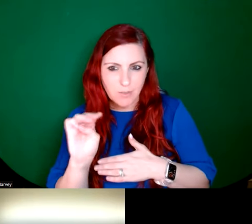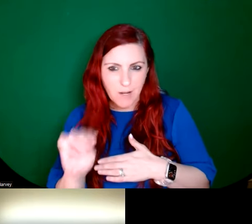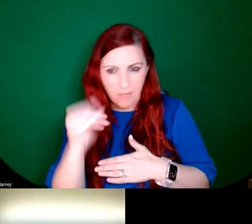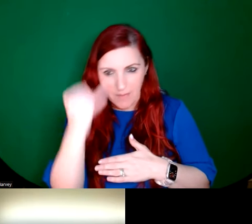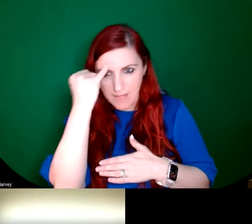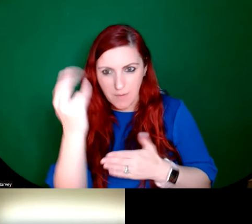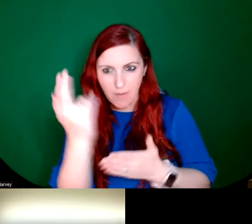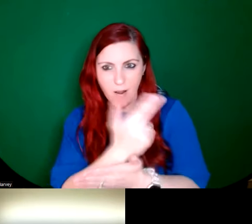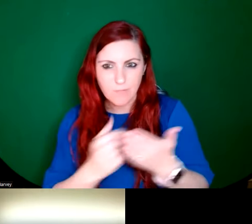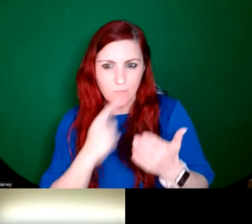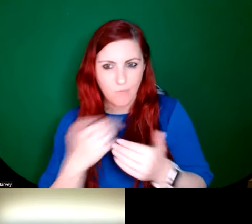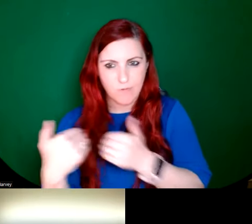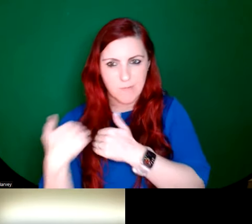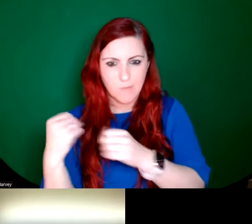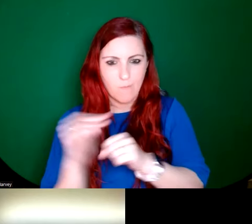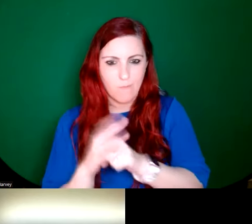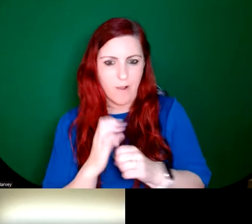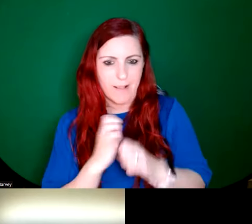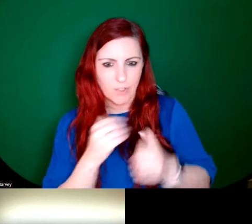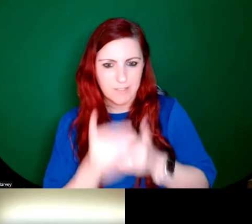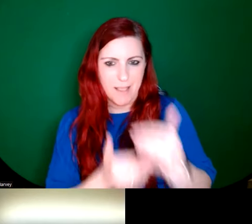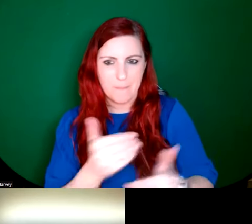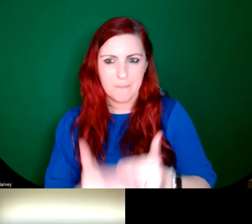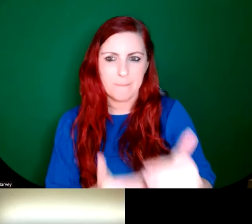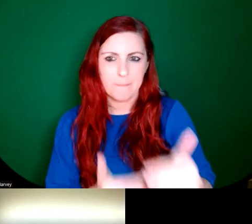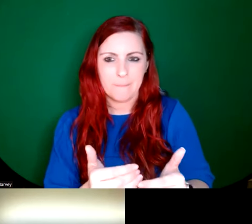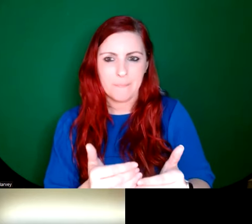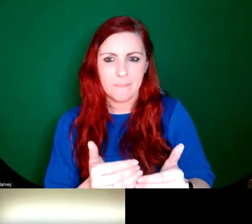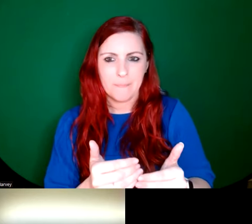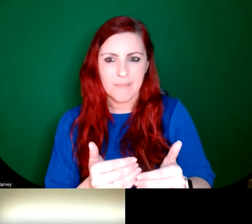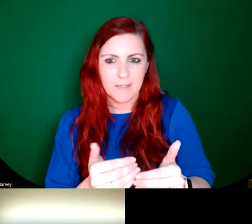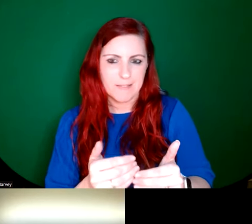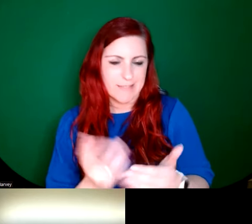responsible for every step from, you know, designing to executing the window.